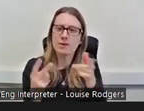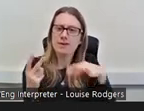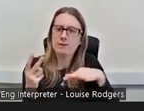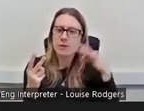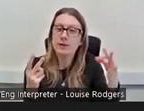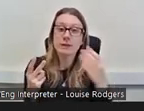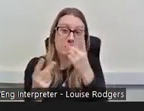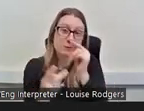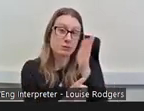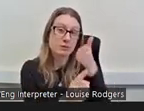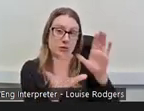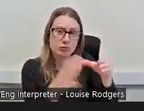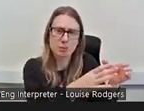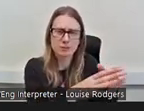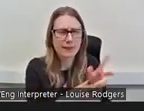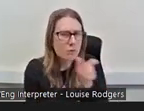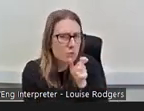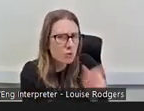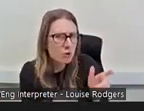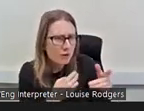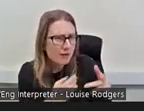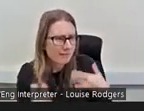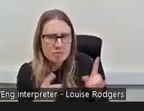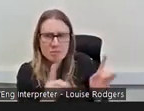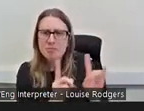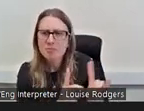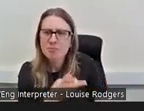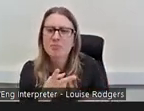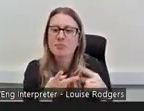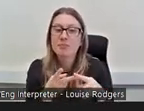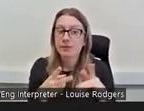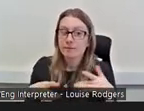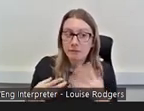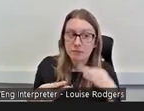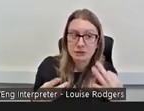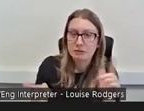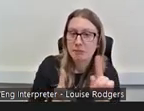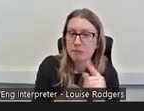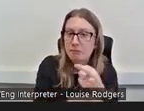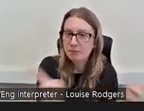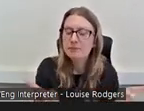how do they feel about heritage? How do they feel about volunteering? How can you make